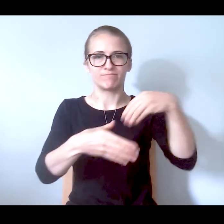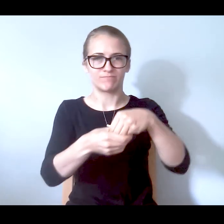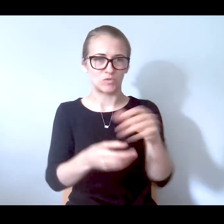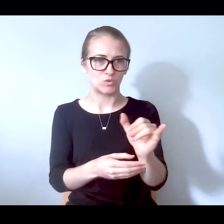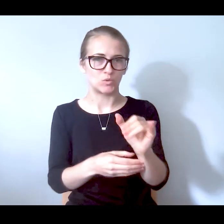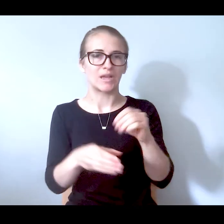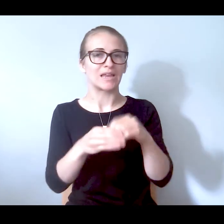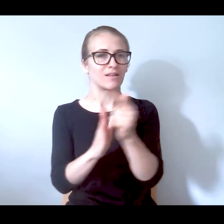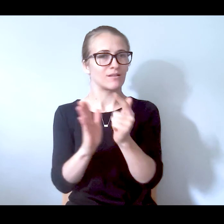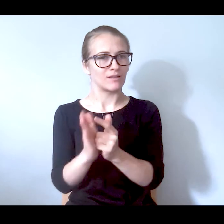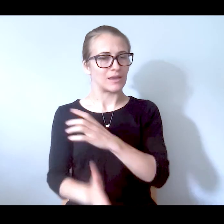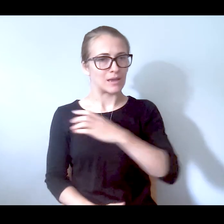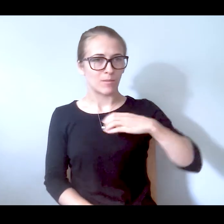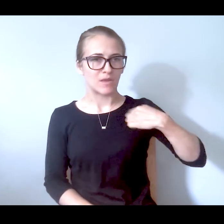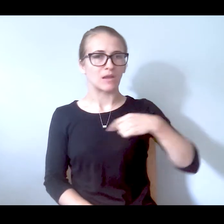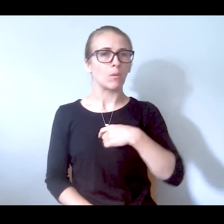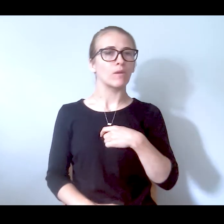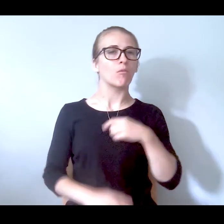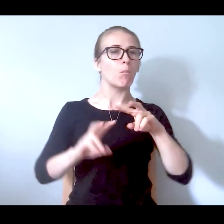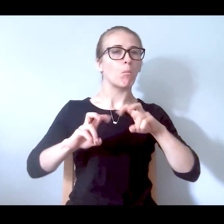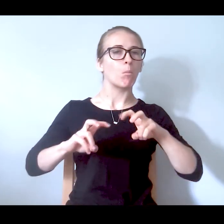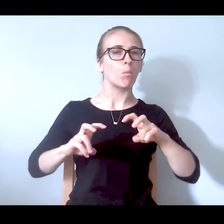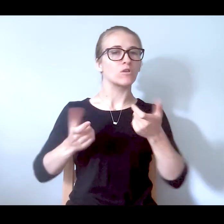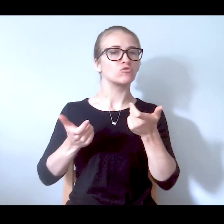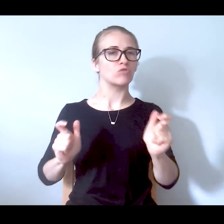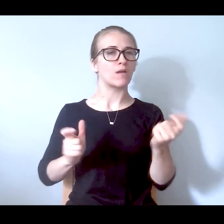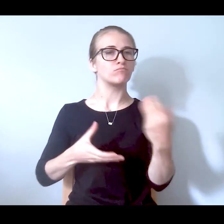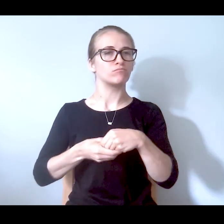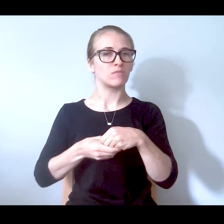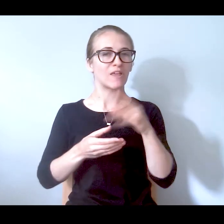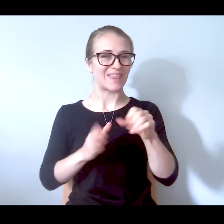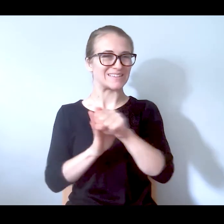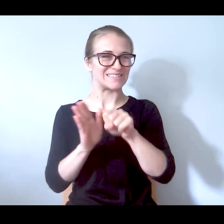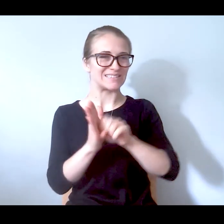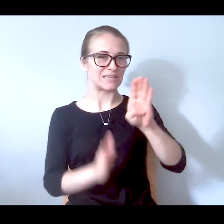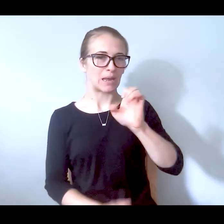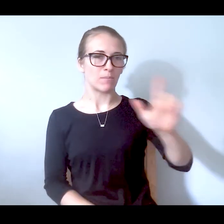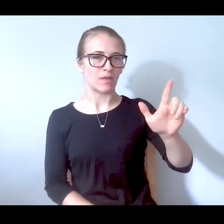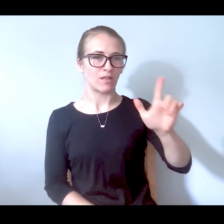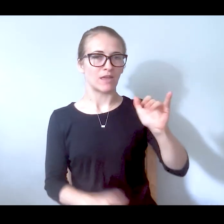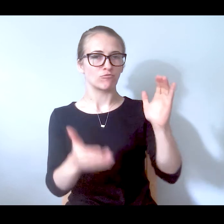our legislative committee we've been considering amplifying and for those who don't know that's a